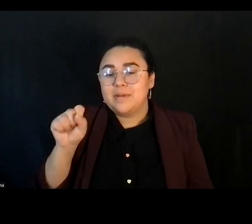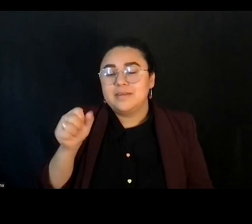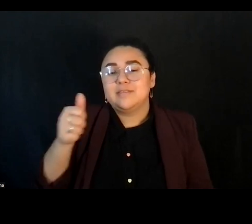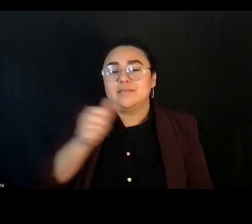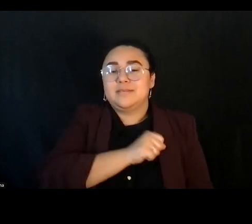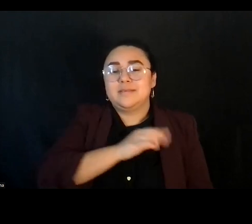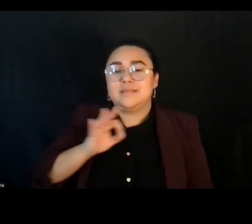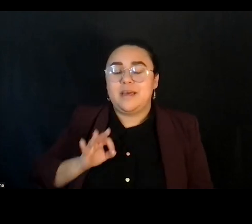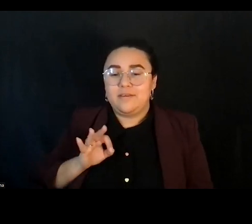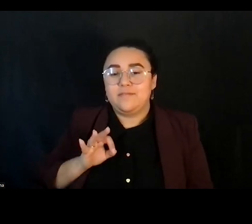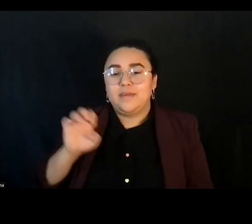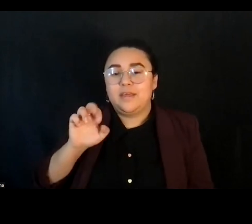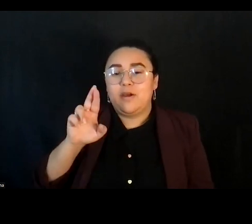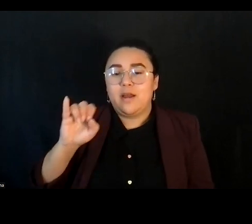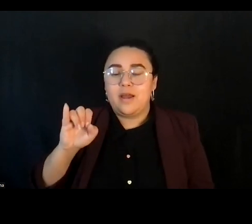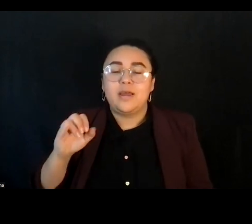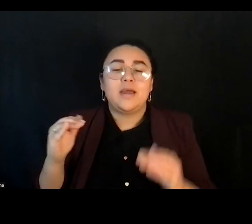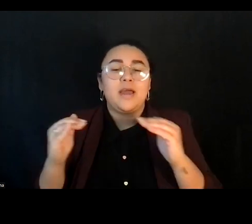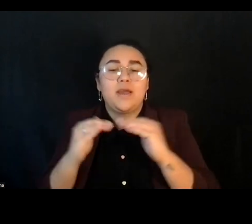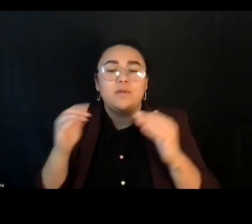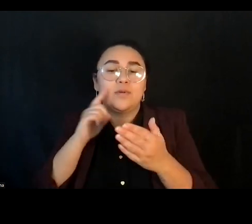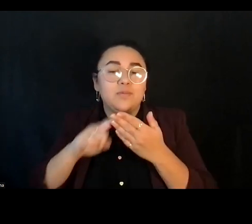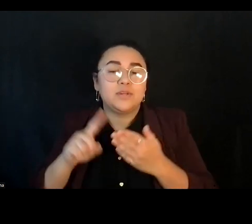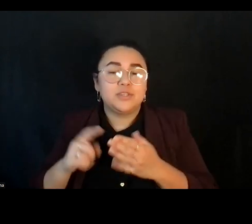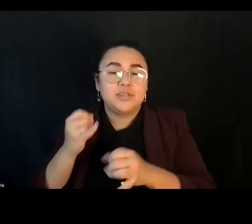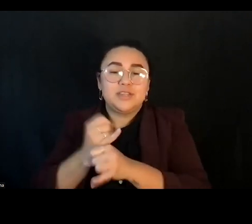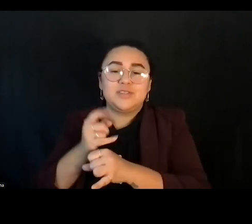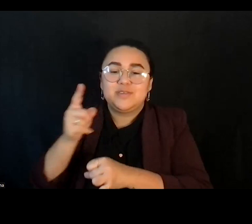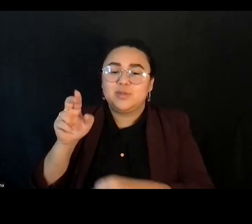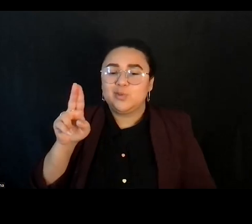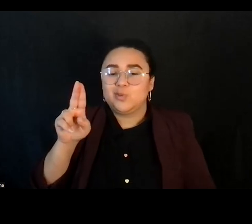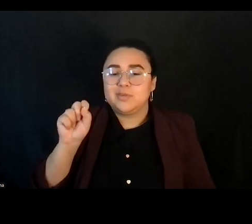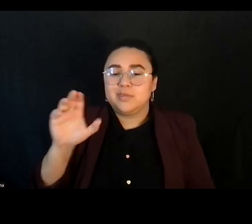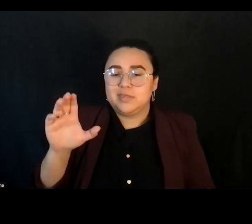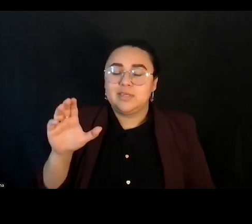Institute at USC, and she's also a leader in the Solidarity Economics work as well.